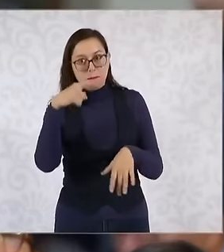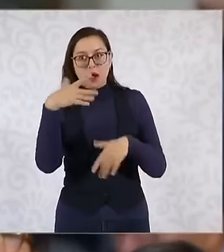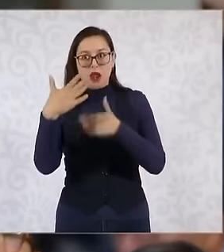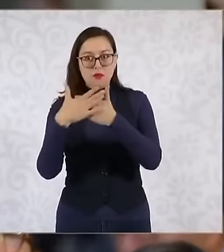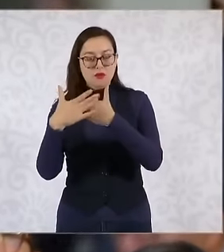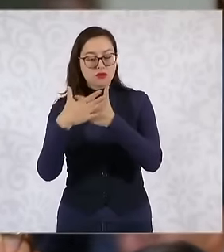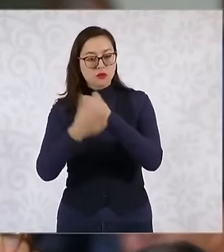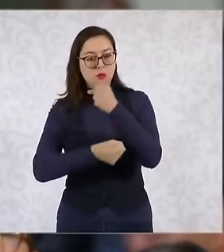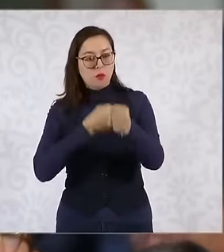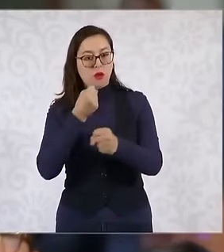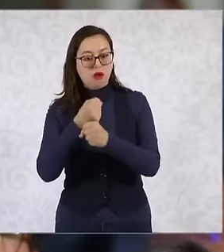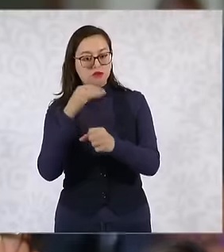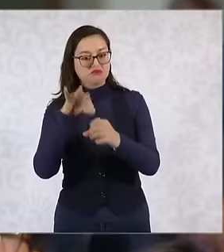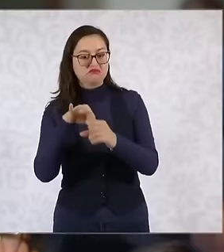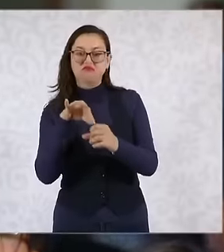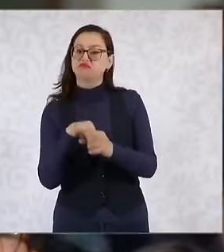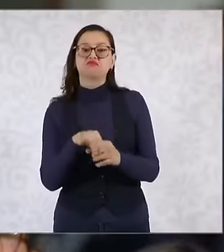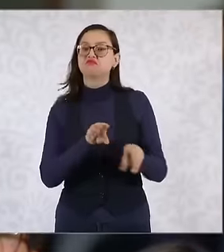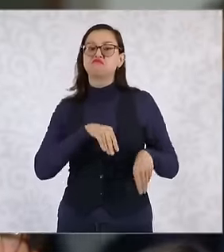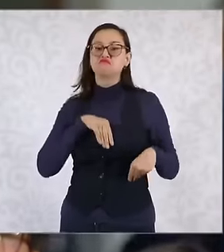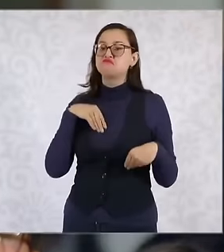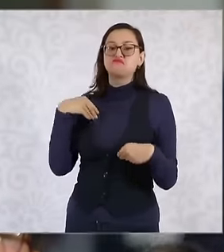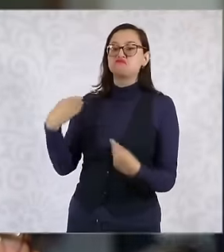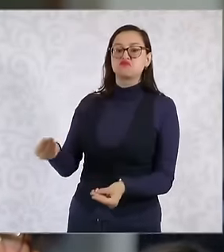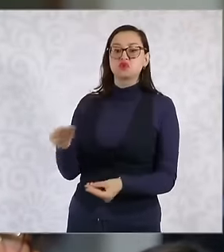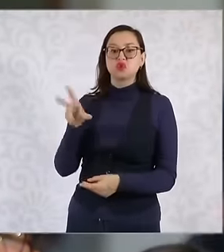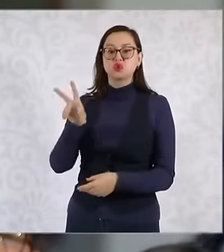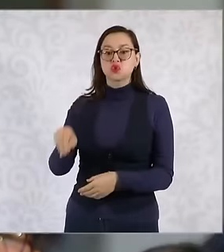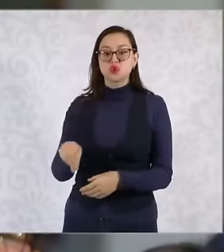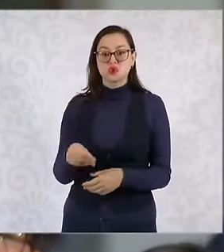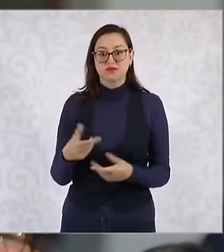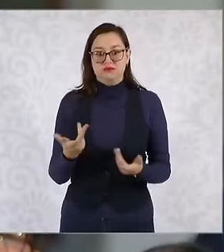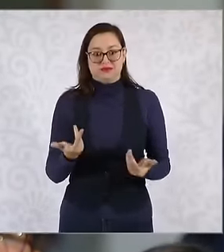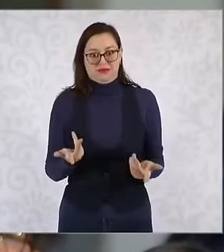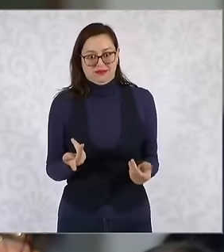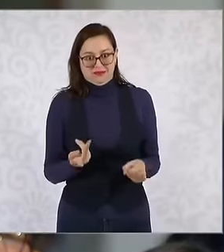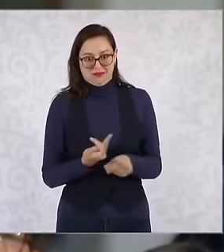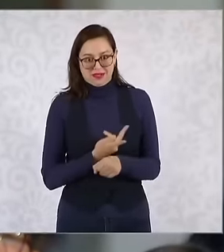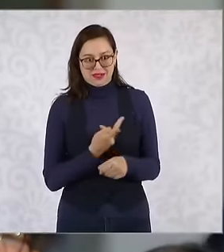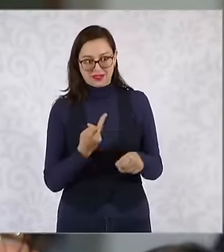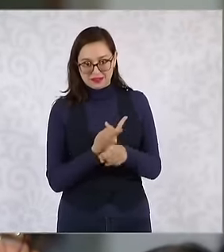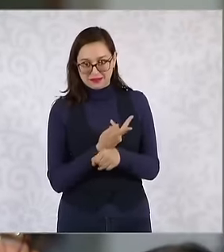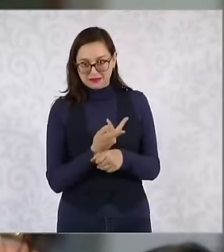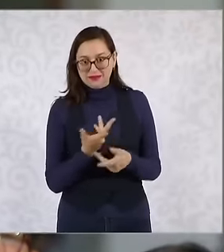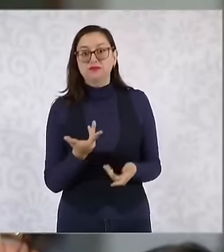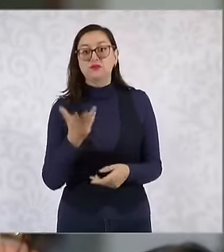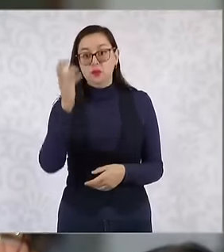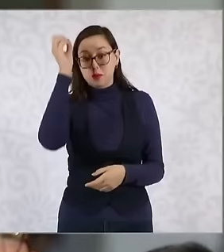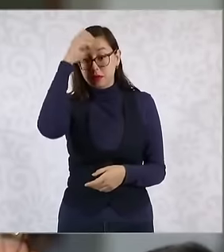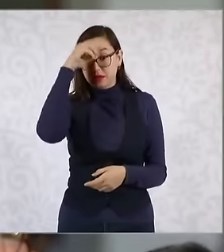judges, this refusal of the judiciary to deliver information to another power and finally the issue of